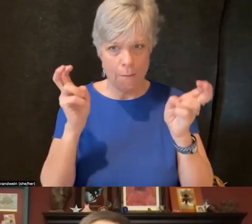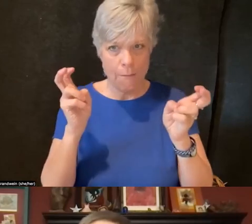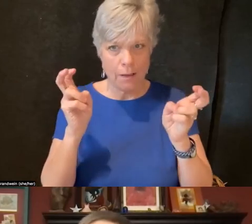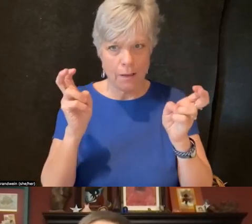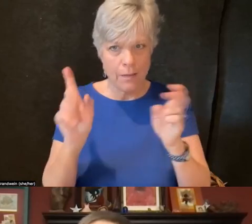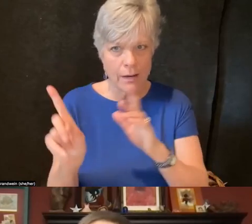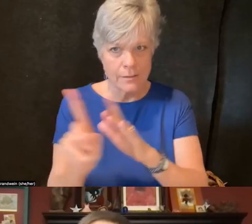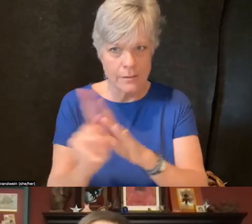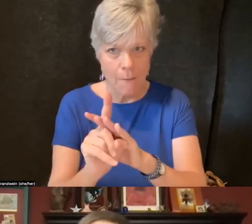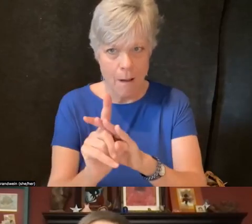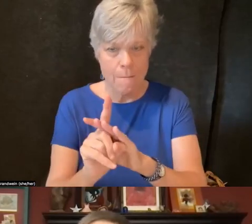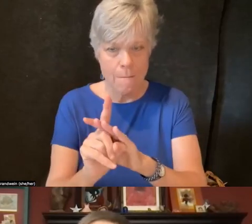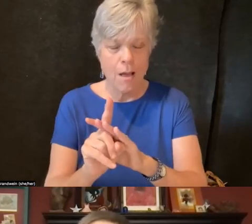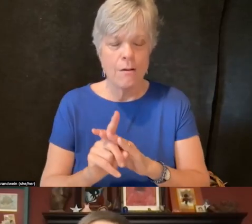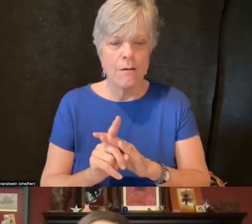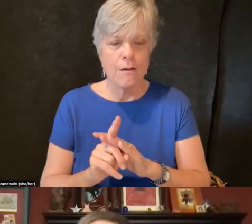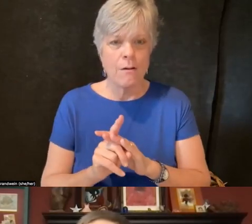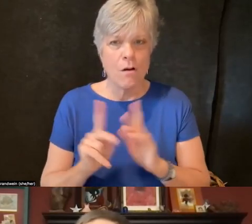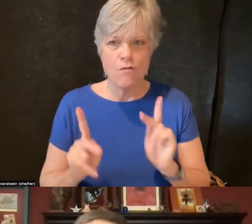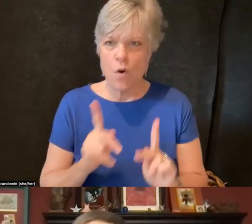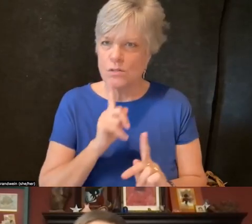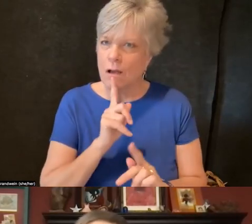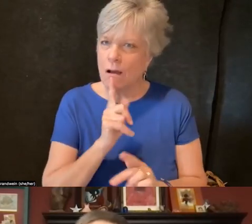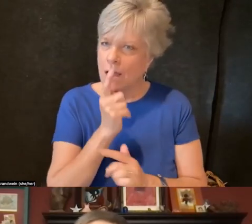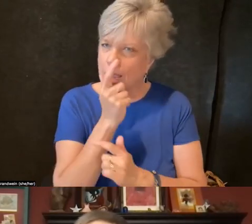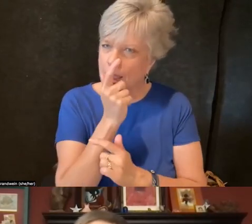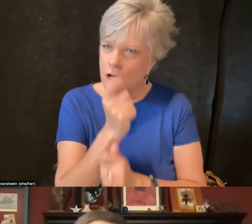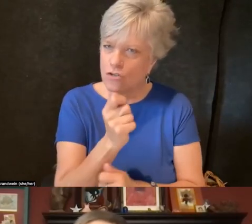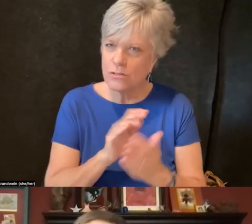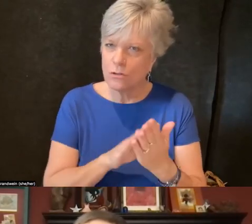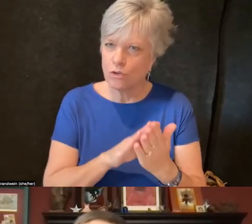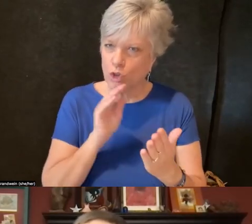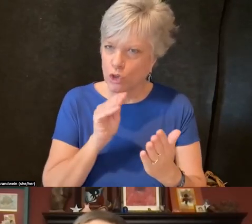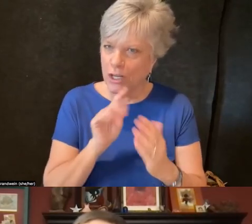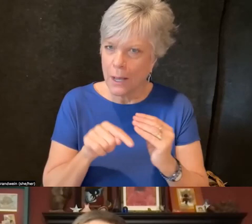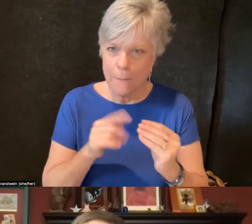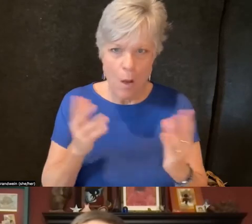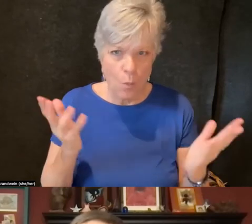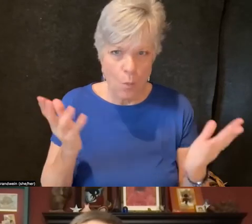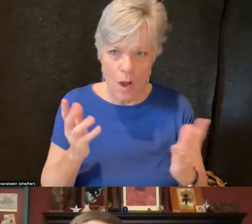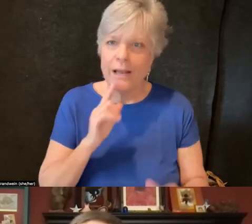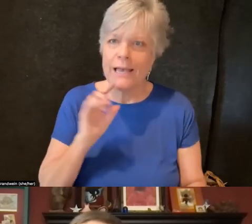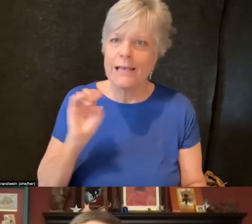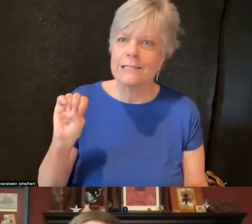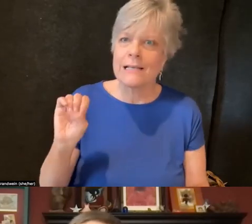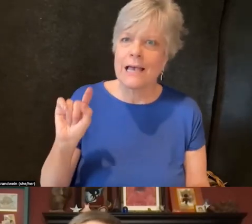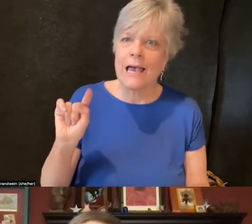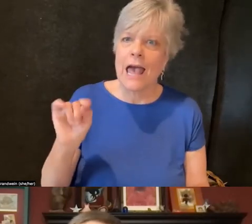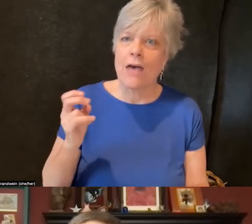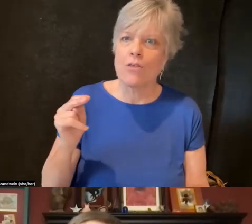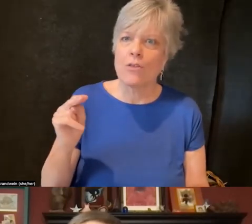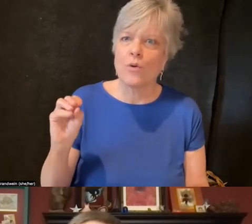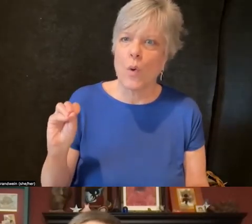that folks are really interested in learning about is ethnoracial identity and disability.